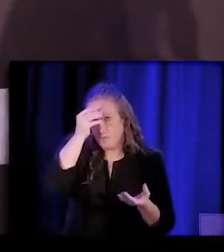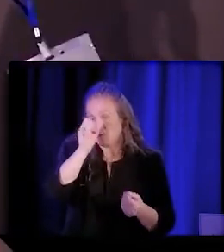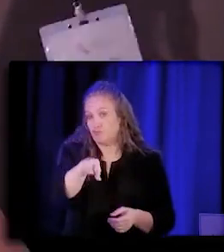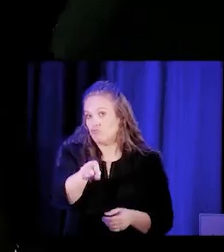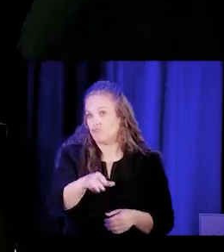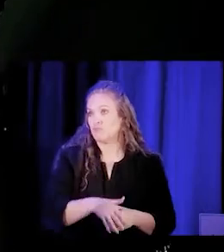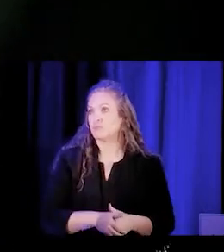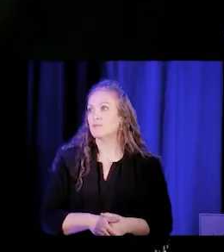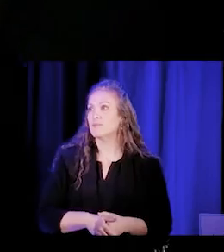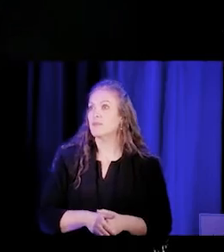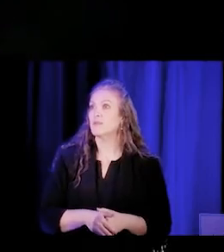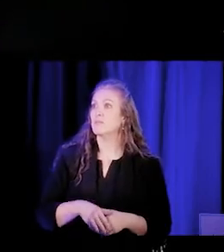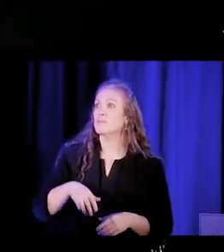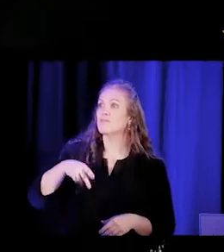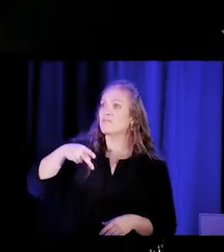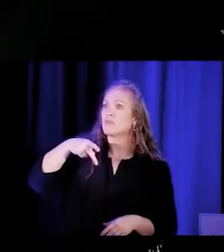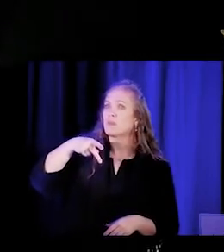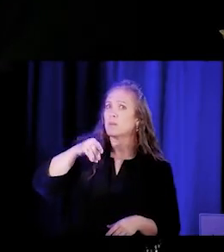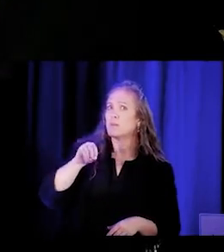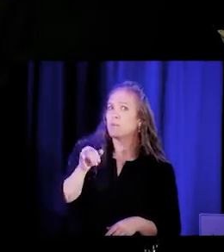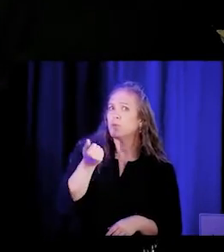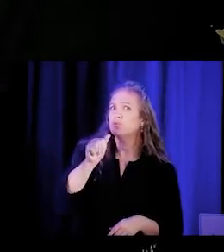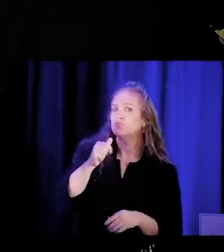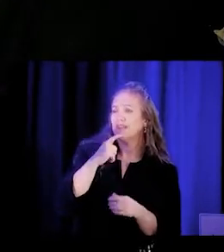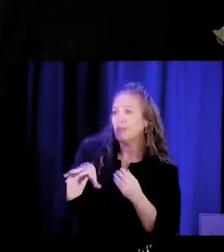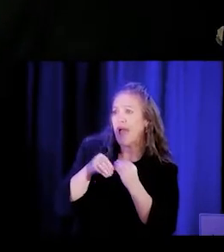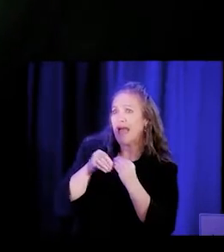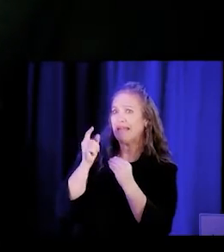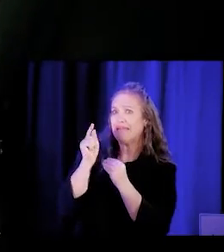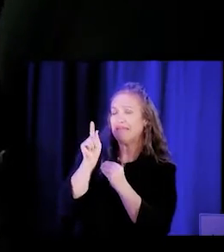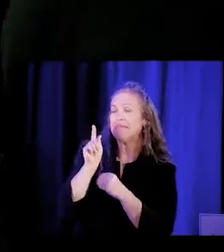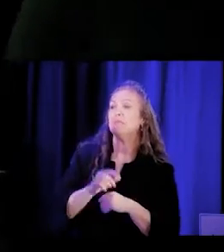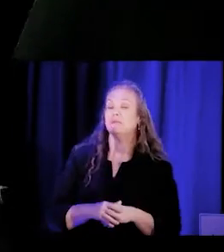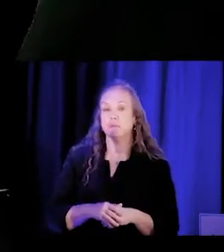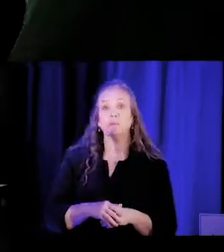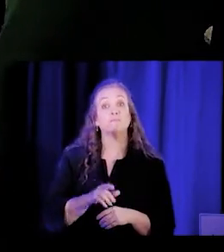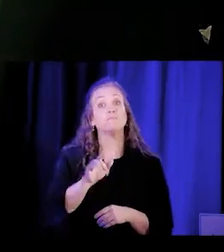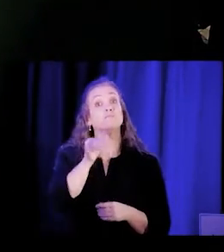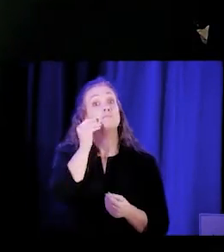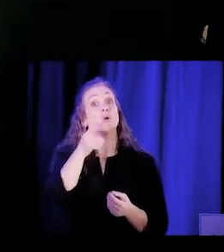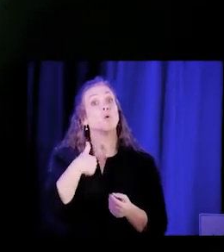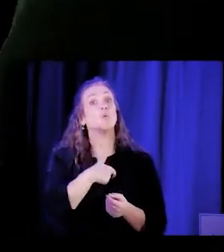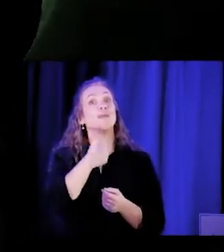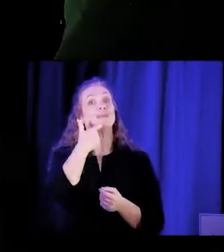Can I maybe just put in a-_ - Yeah, please, Pooja. So we just granted funding to HealthBegins